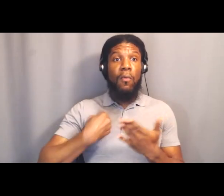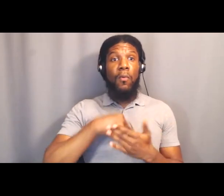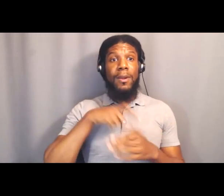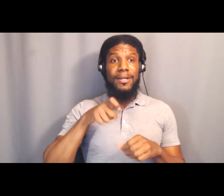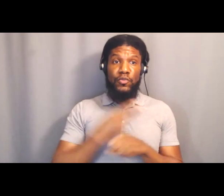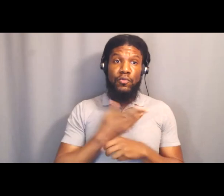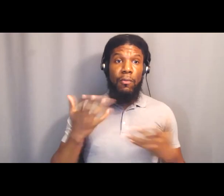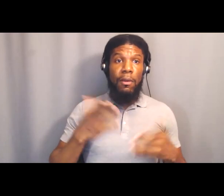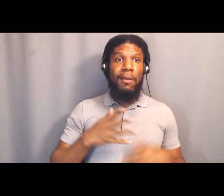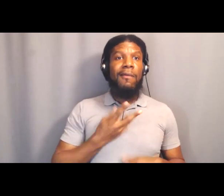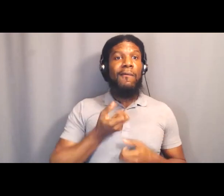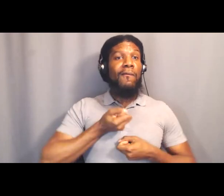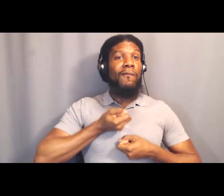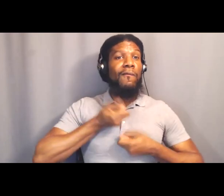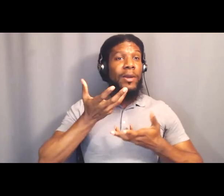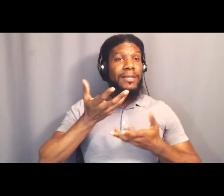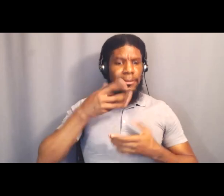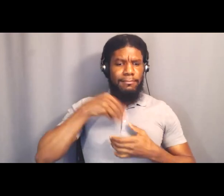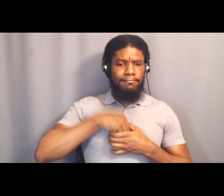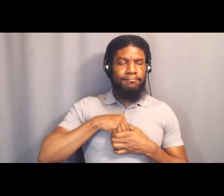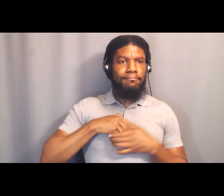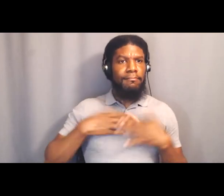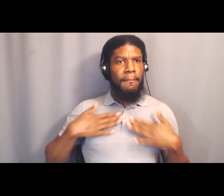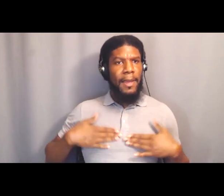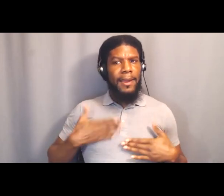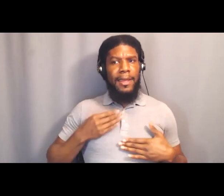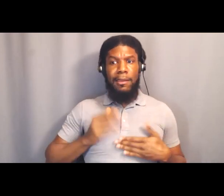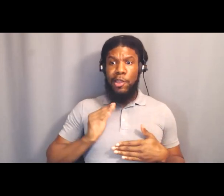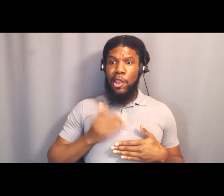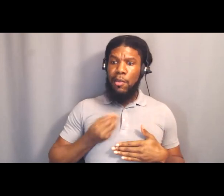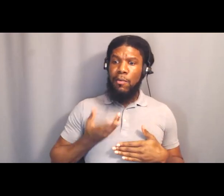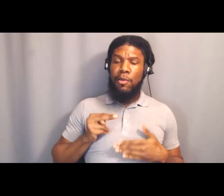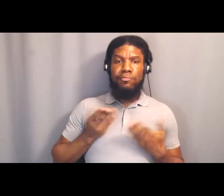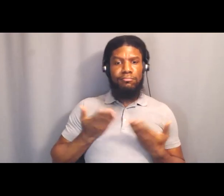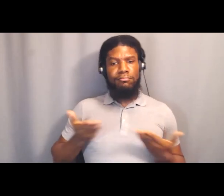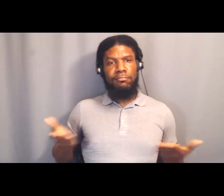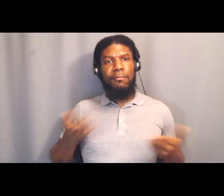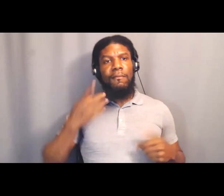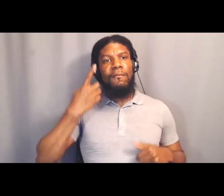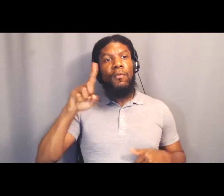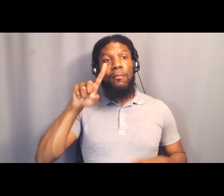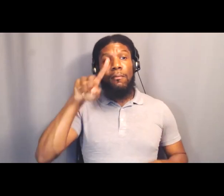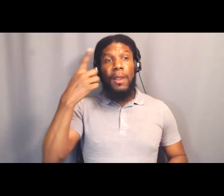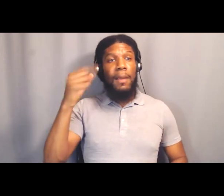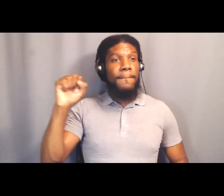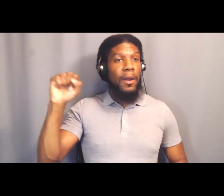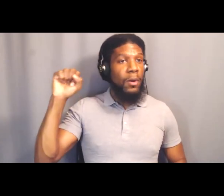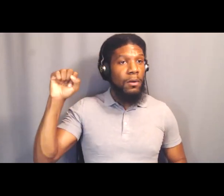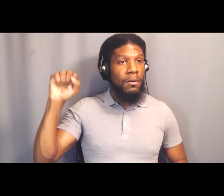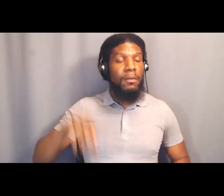Our voice and our body and our resources for Black Power. So using your voice. Using your voice.